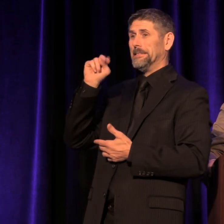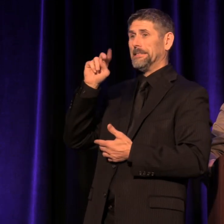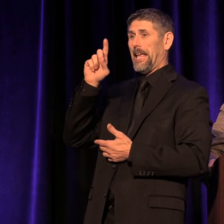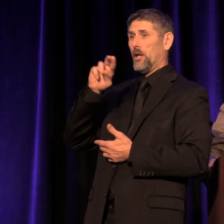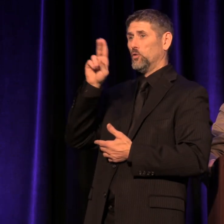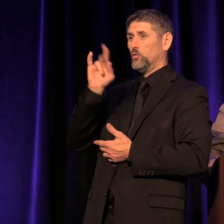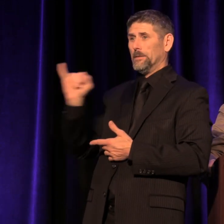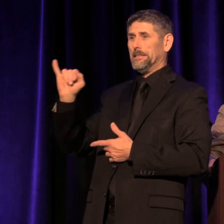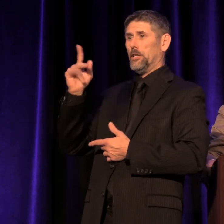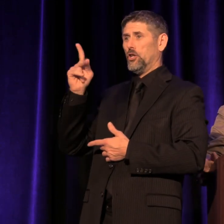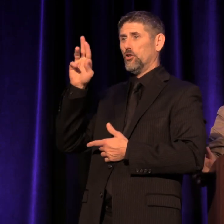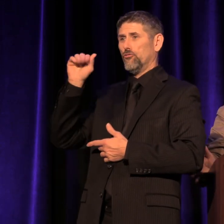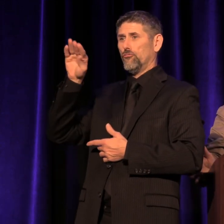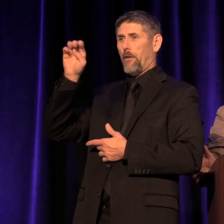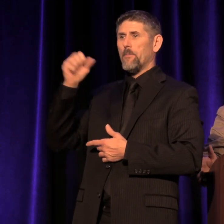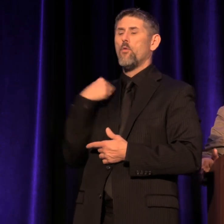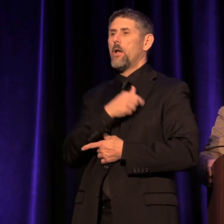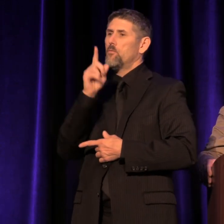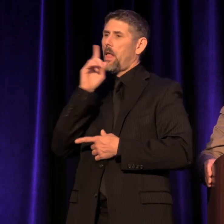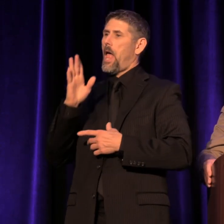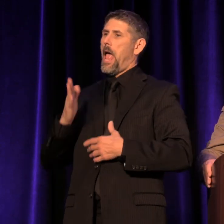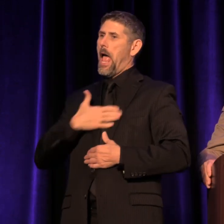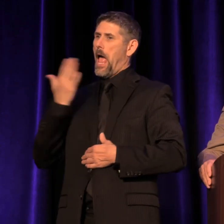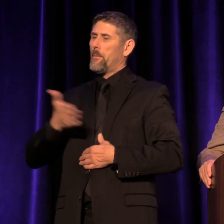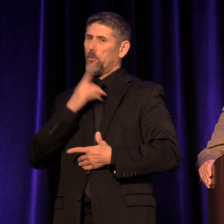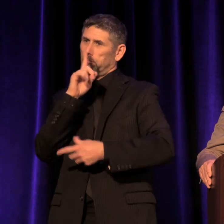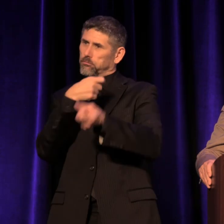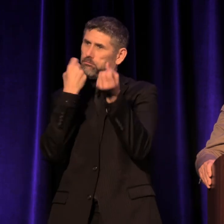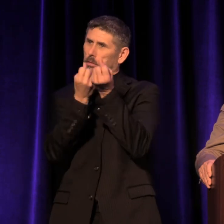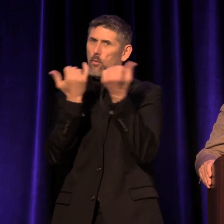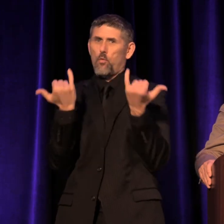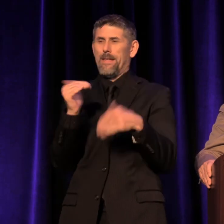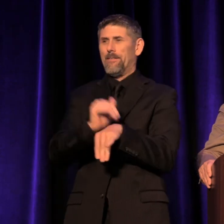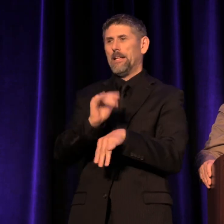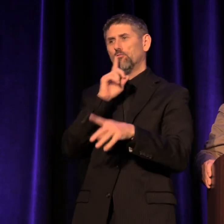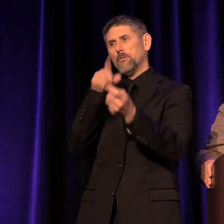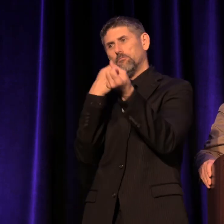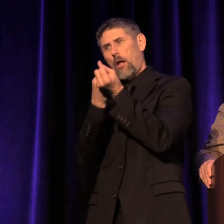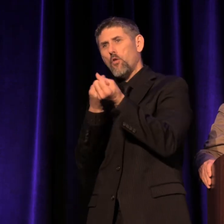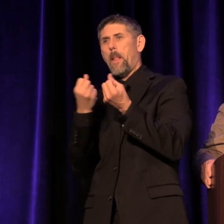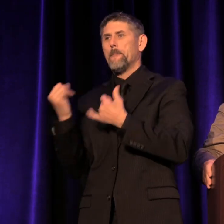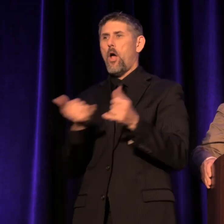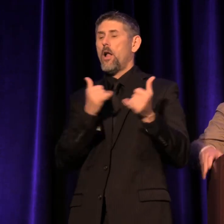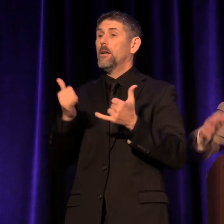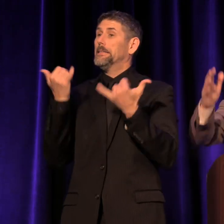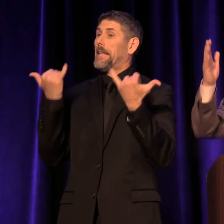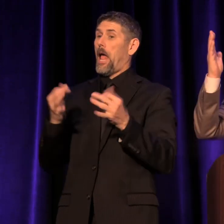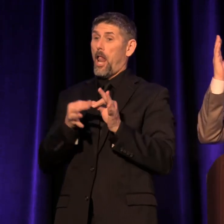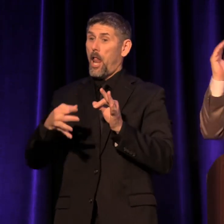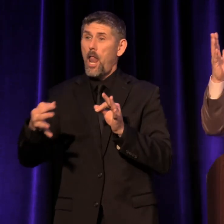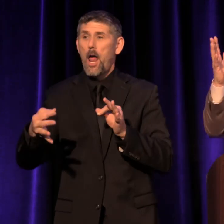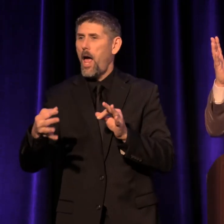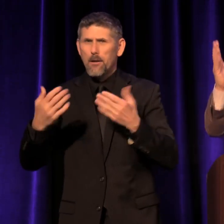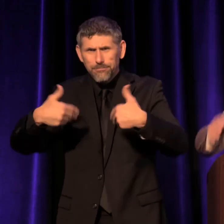to actually sponsor this evening and sponsor the party. So, without further ado, have fun.